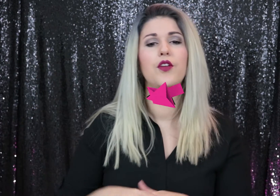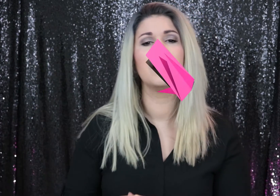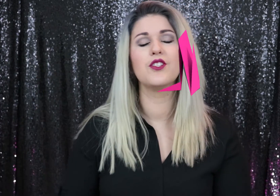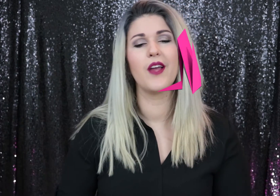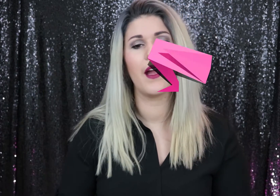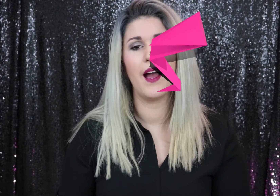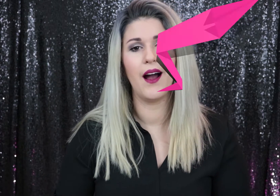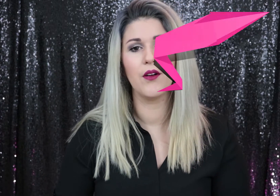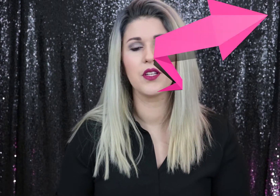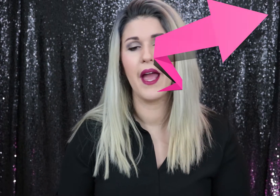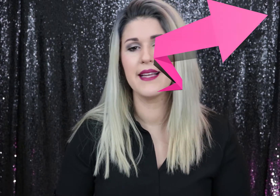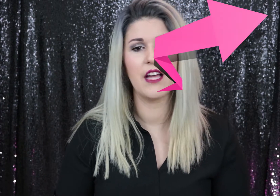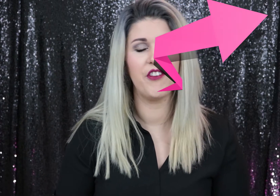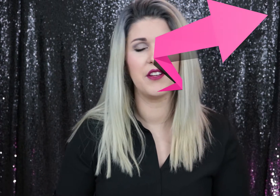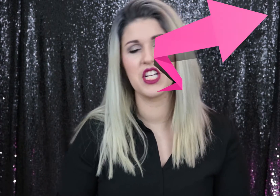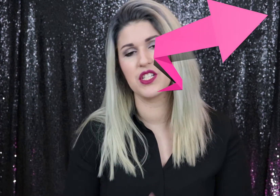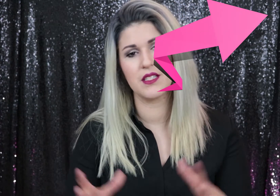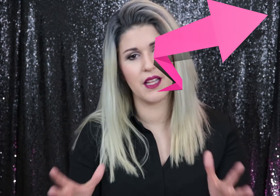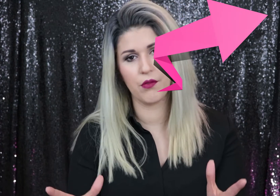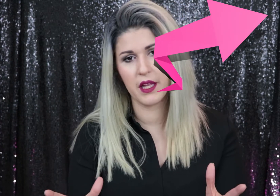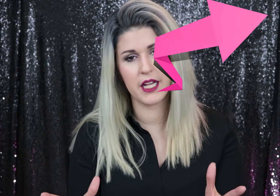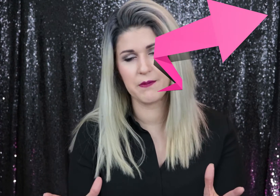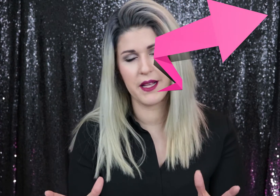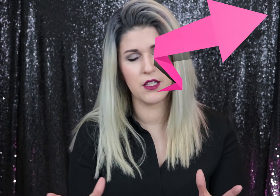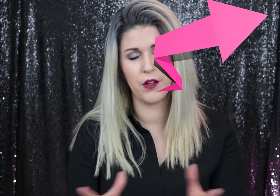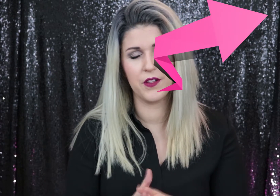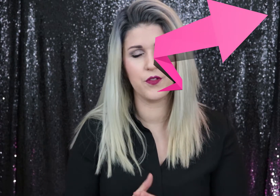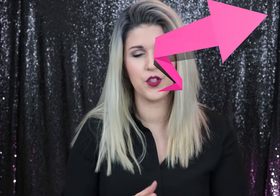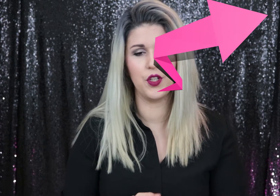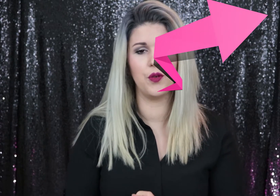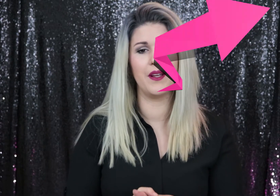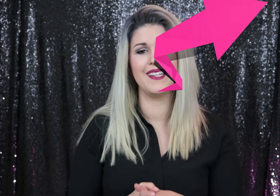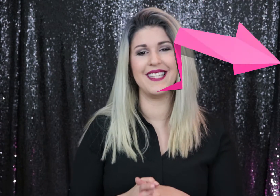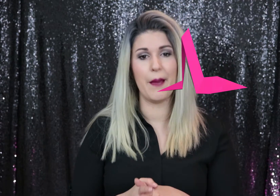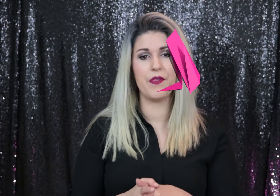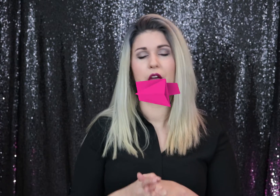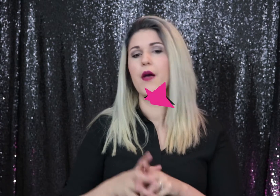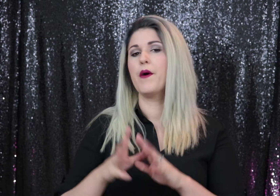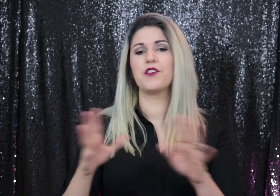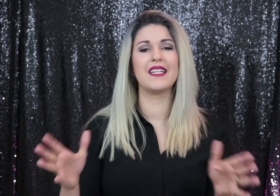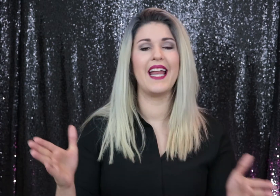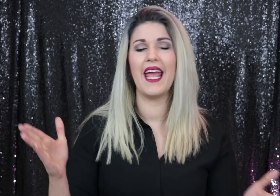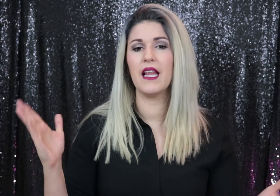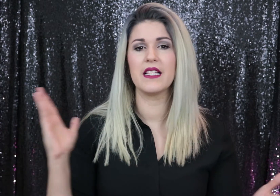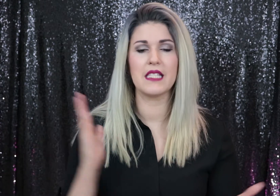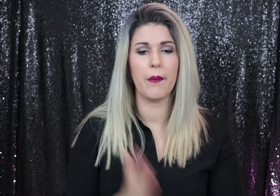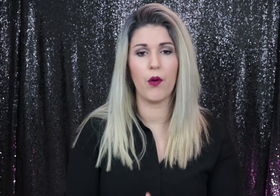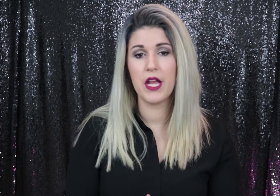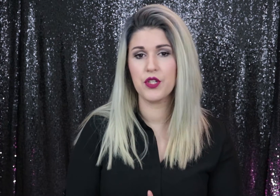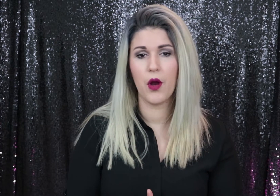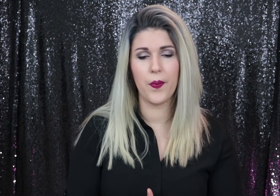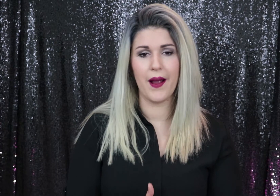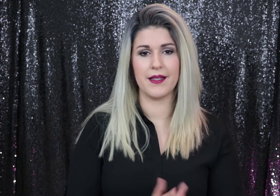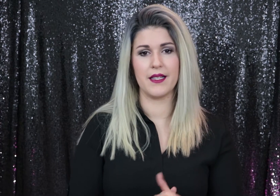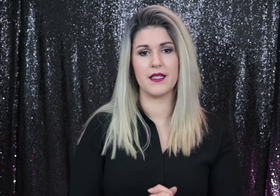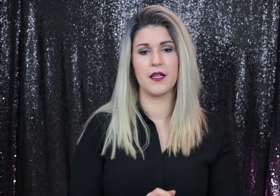You can check out ASL foundations that really explains all of this too in depth, but for today, let's skip right to our practice.